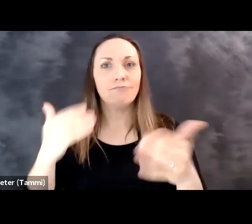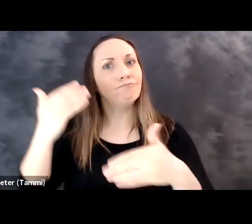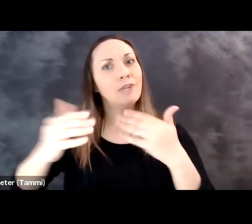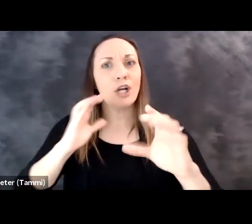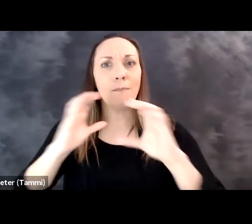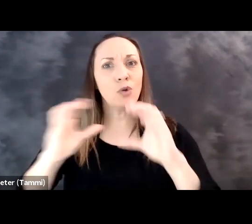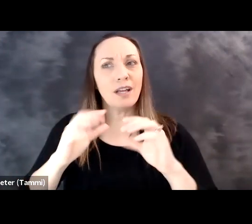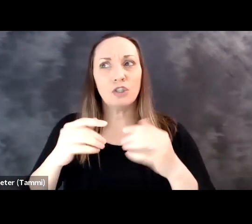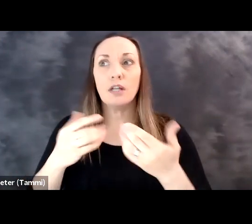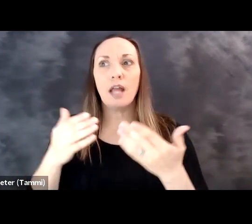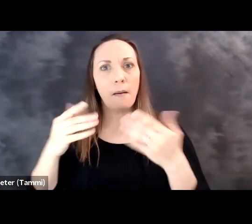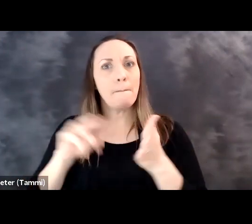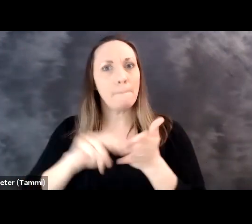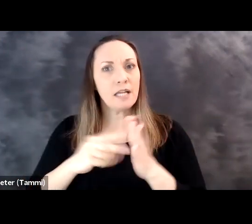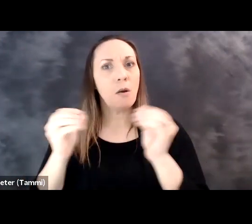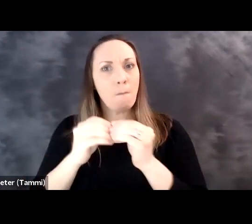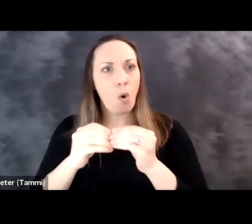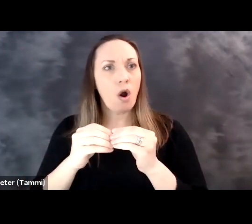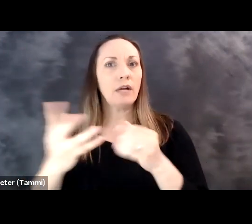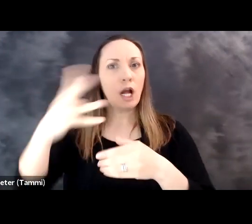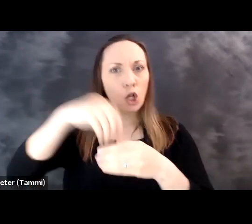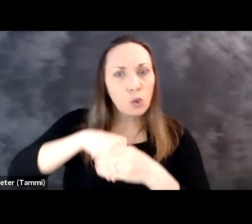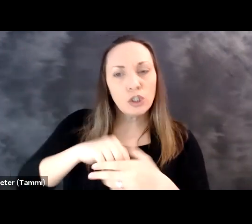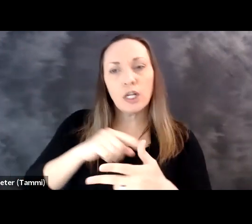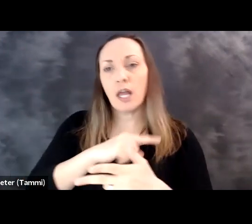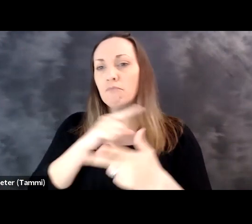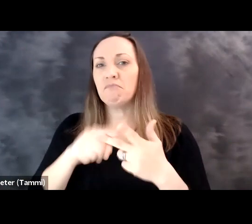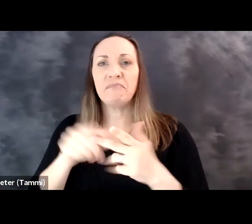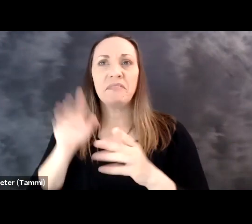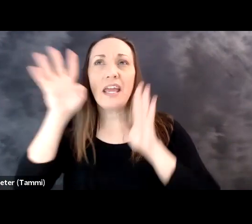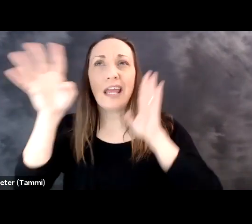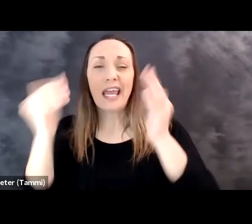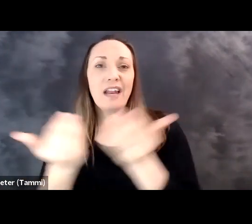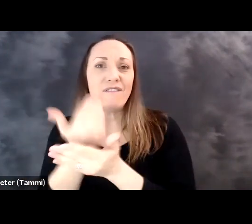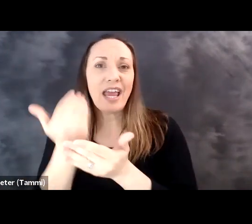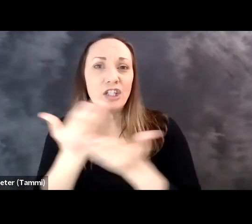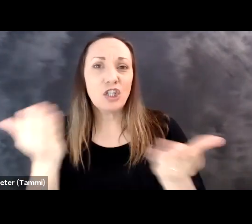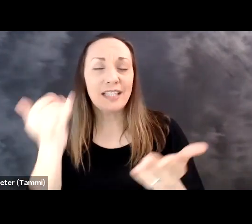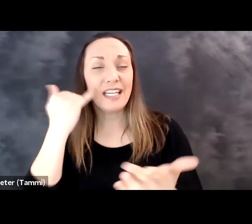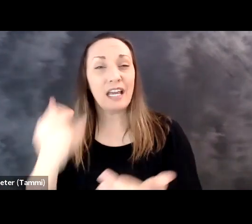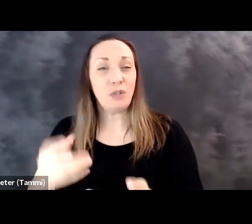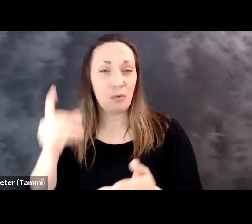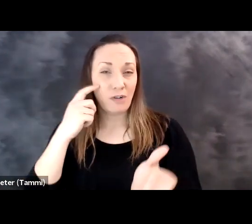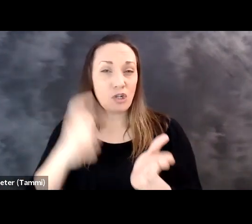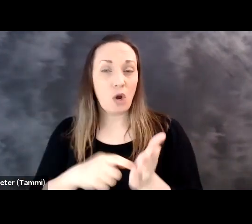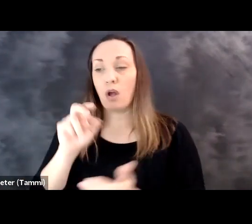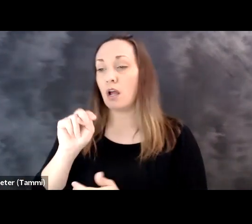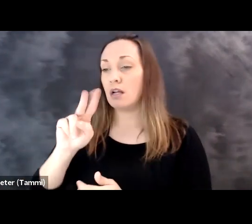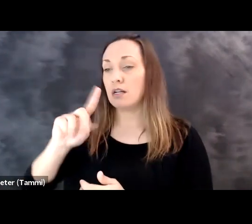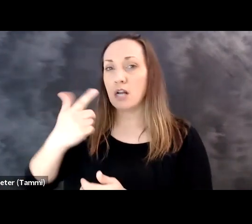and this opens the door. It opens the door for inclusion, for accommodation, for innovation.